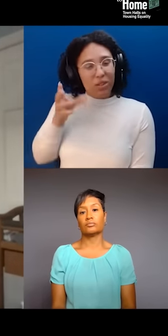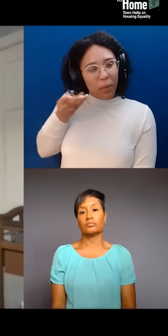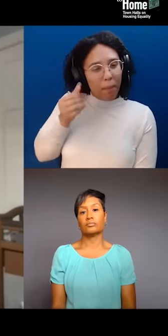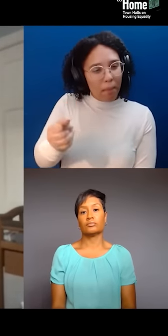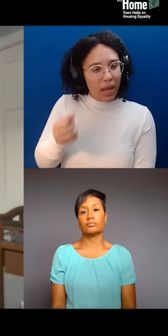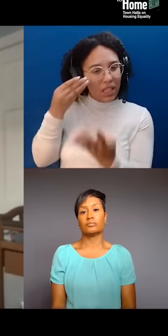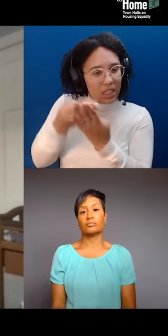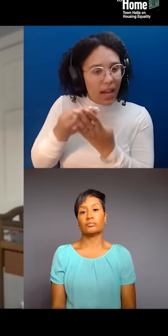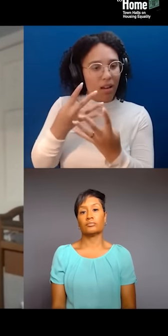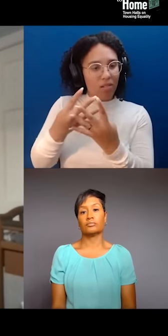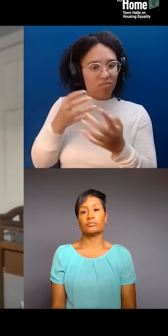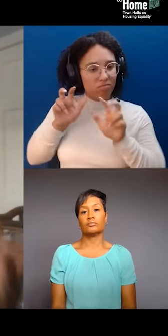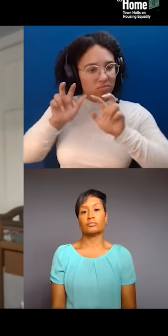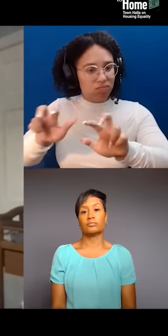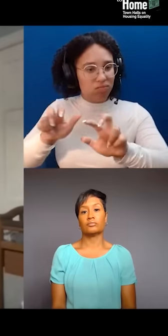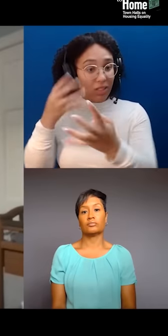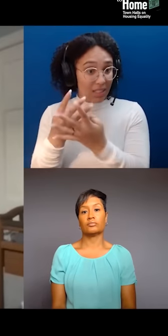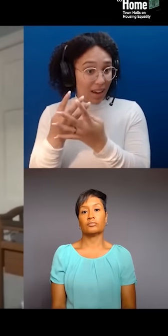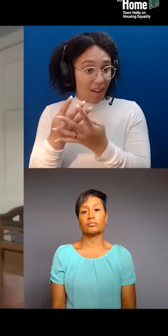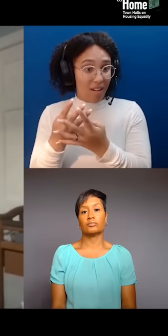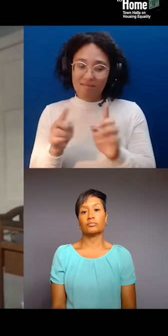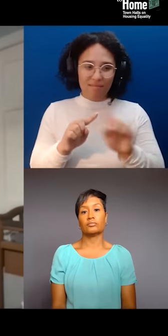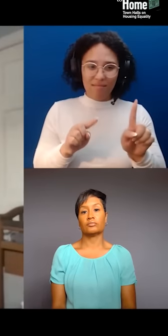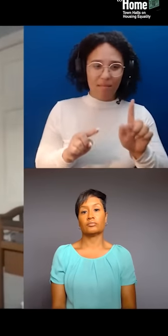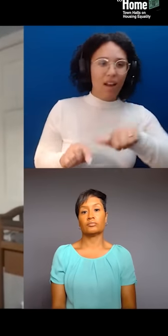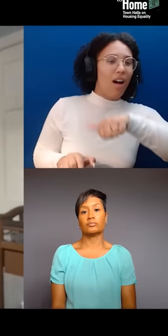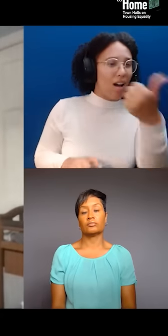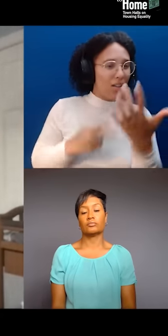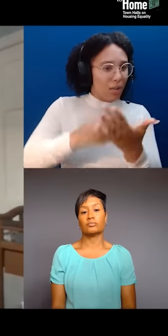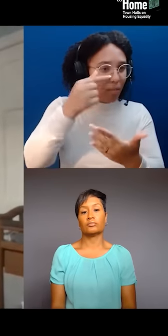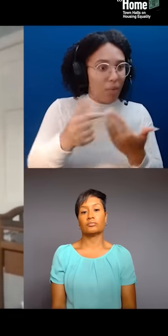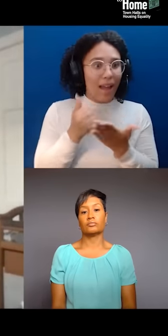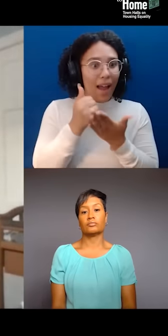that we all know can actually uplift people from poverty, right? Around education and housing